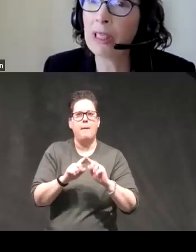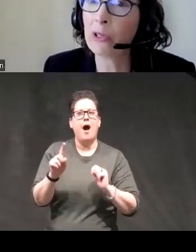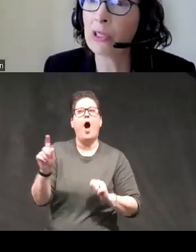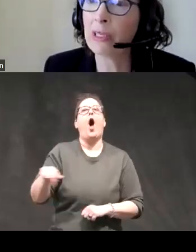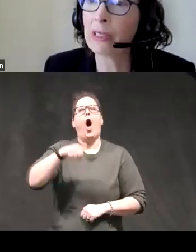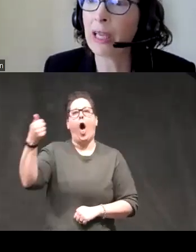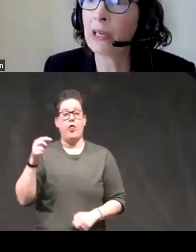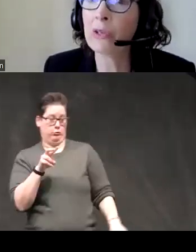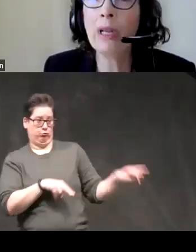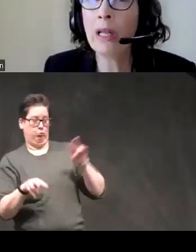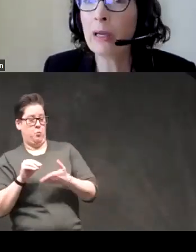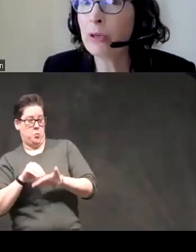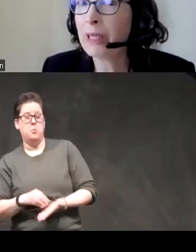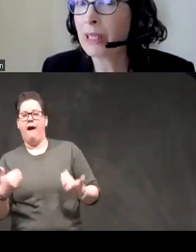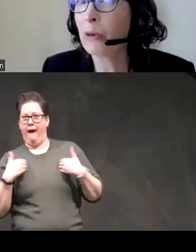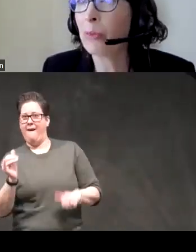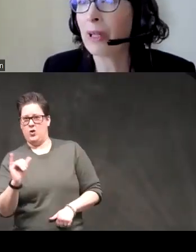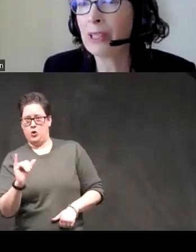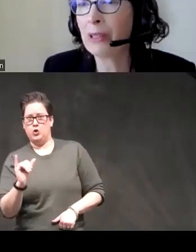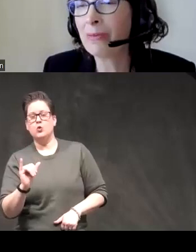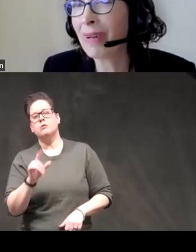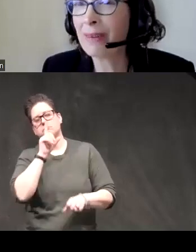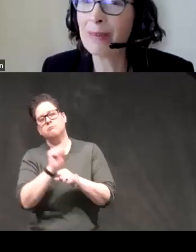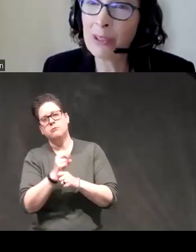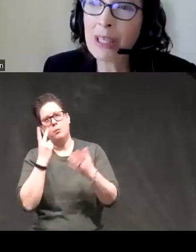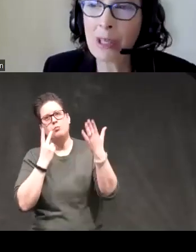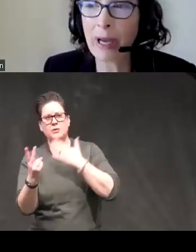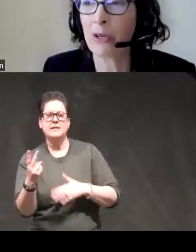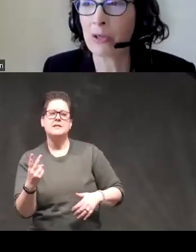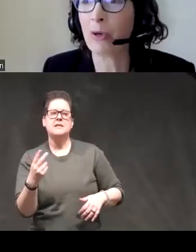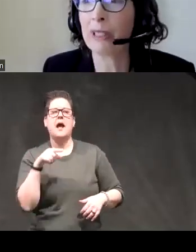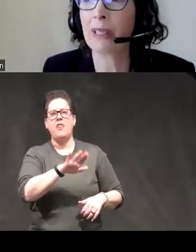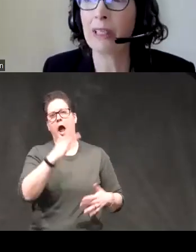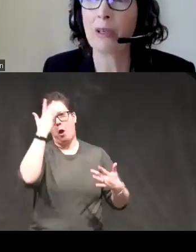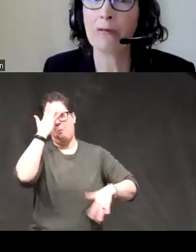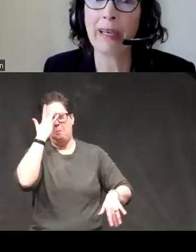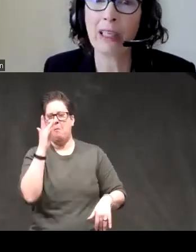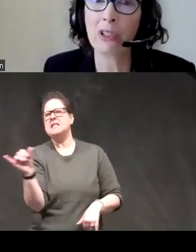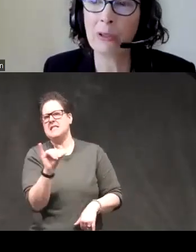these urgency scales that predict Psychopathology well just about as robustly as self-ratings do